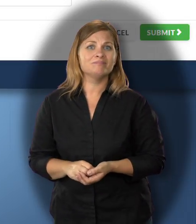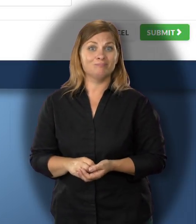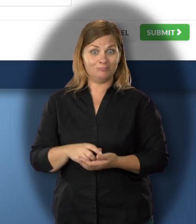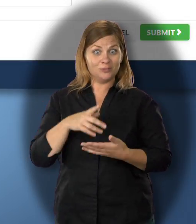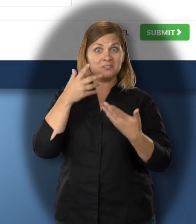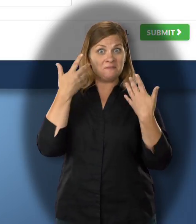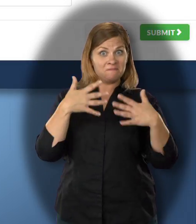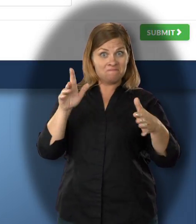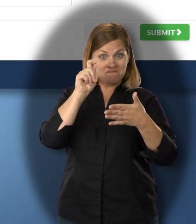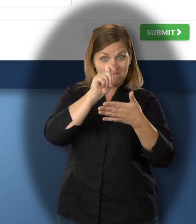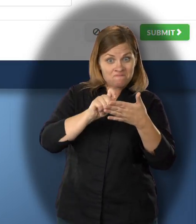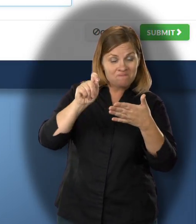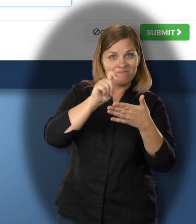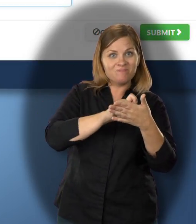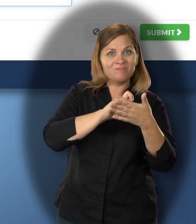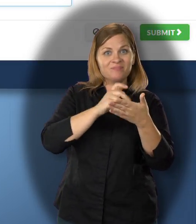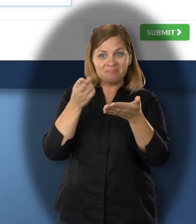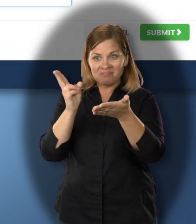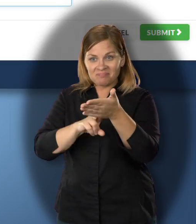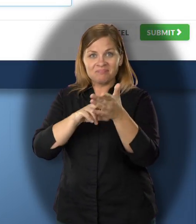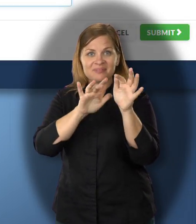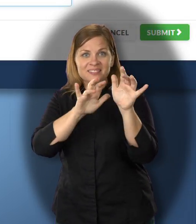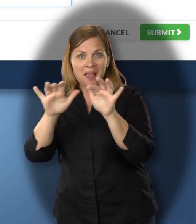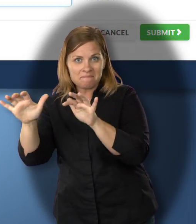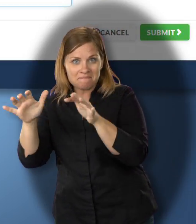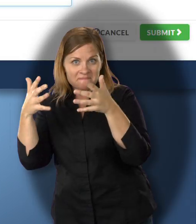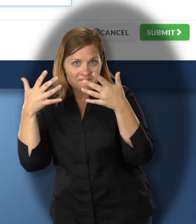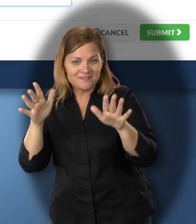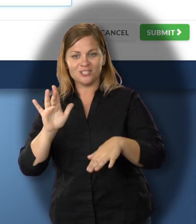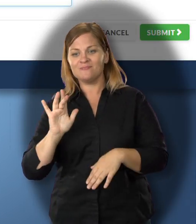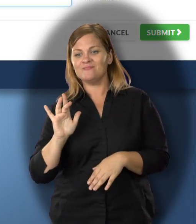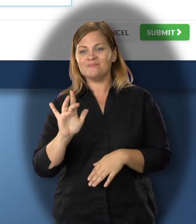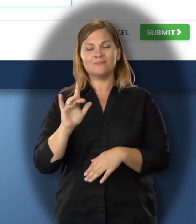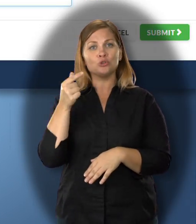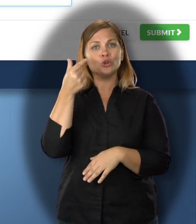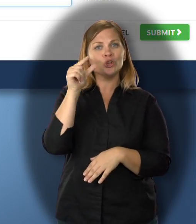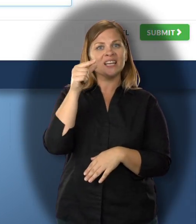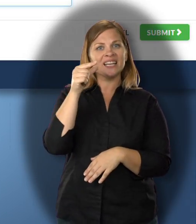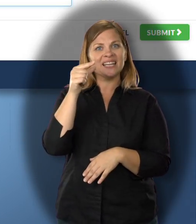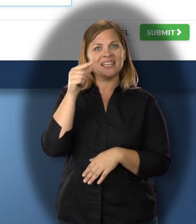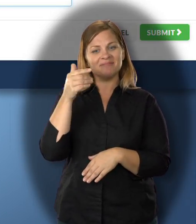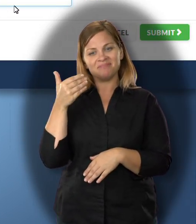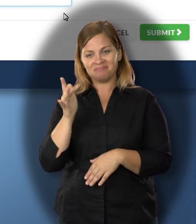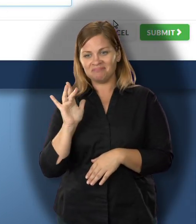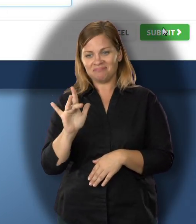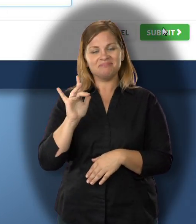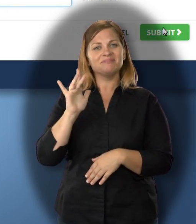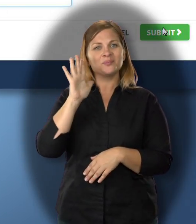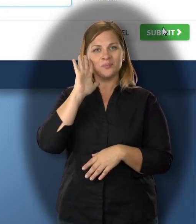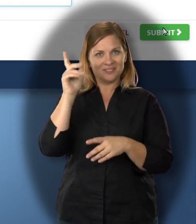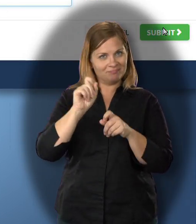If you agree, check the red checkbox. You also need to type your name in the signature line.